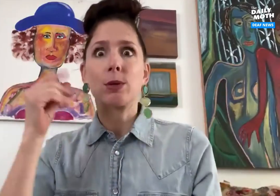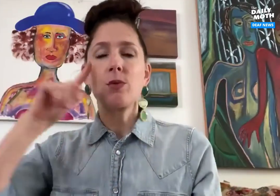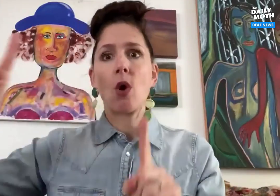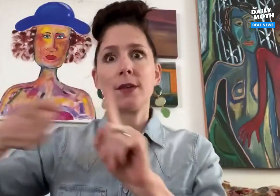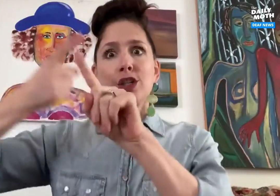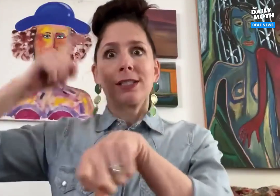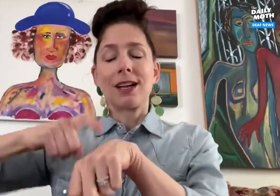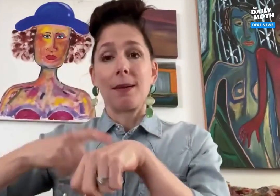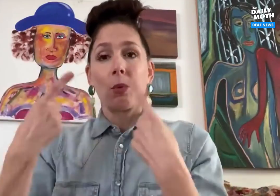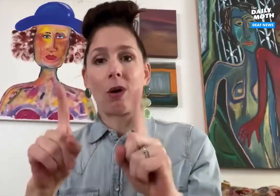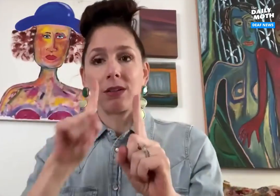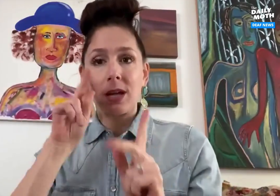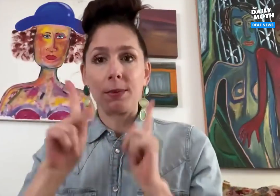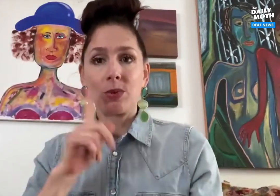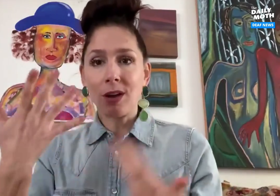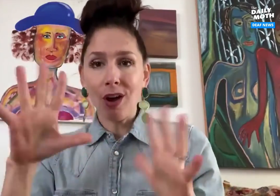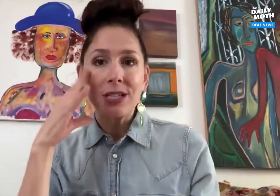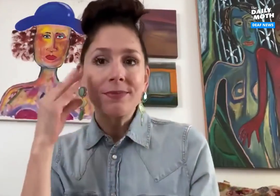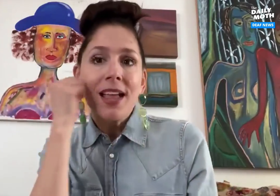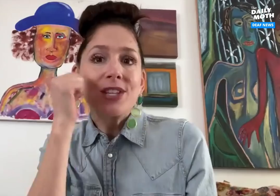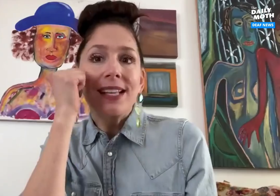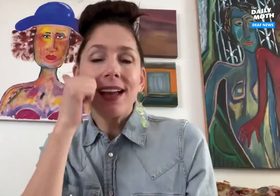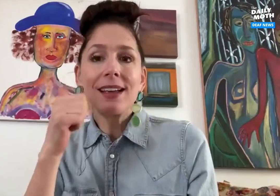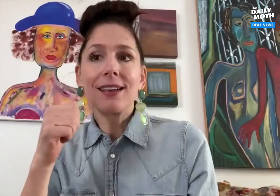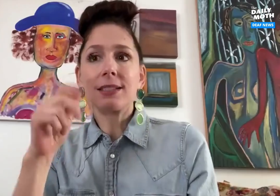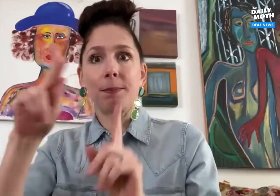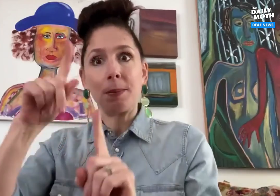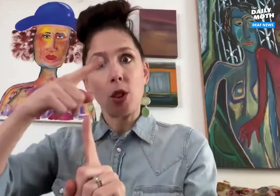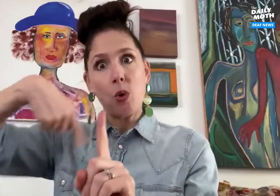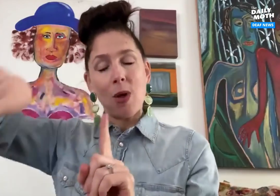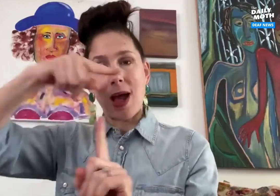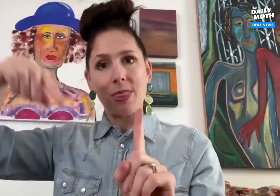overcoming obstacles for the first time, they don't realize that deaf doctors already overcome obstacles every day.